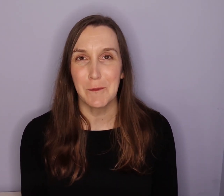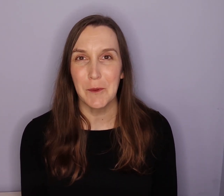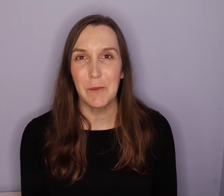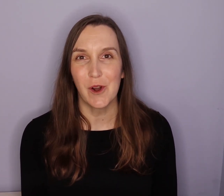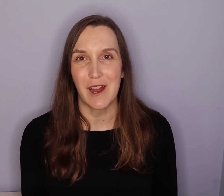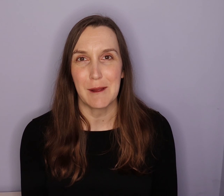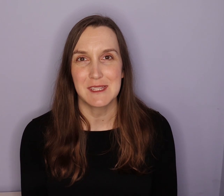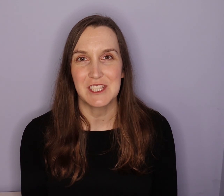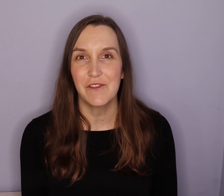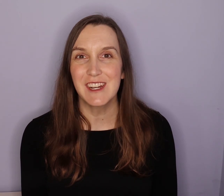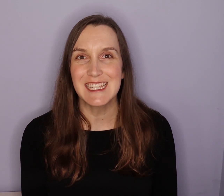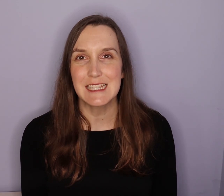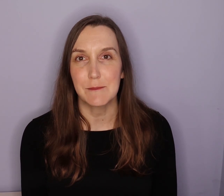box for upcoming programs and don't